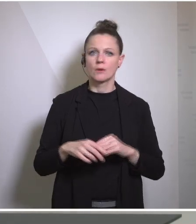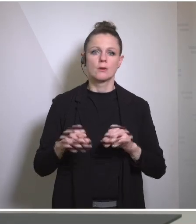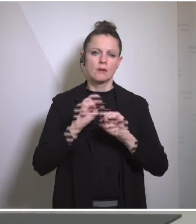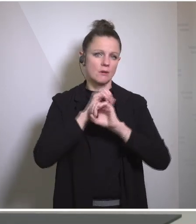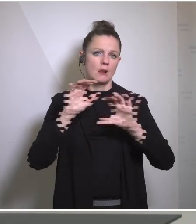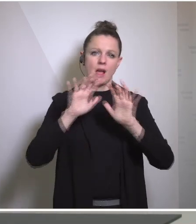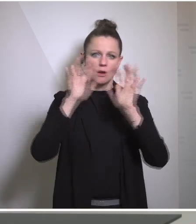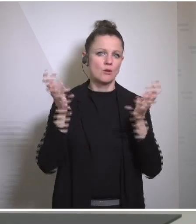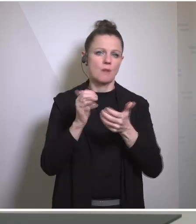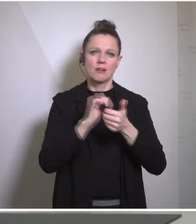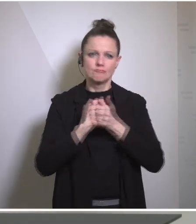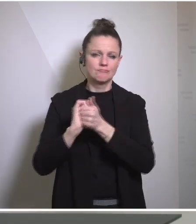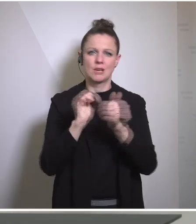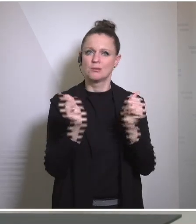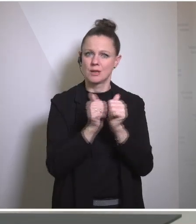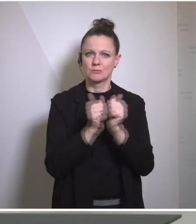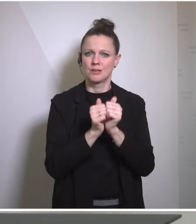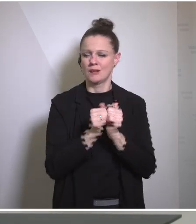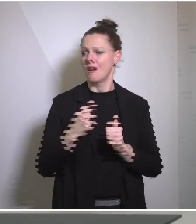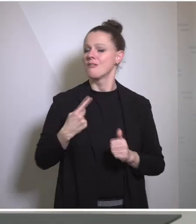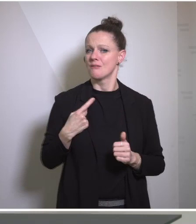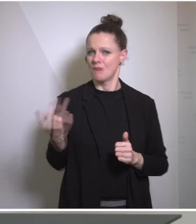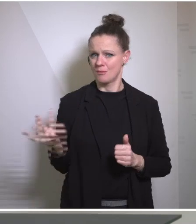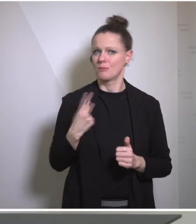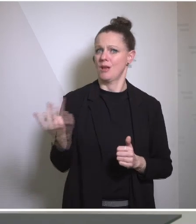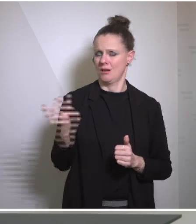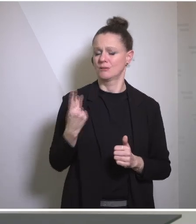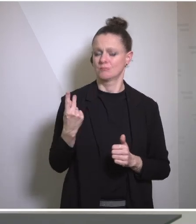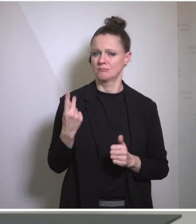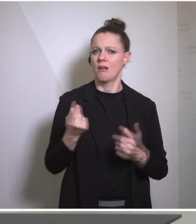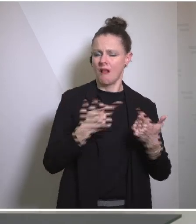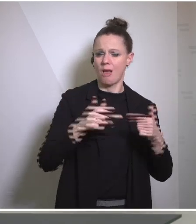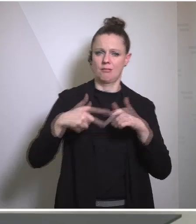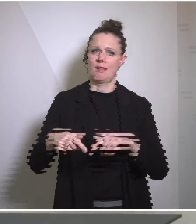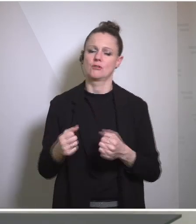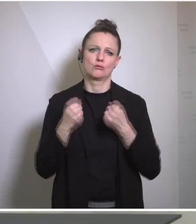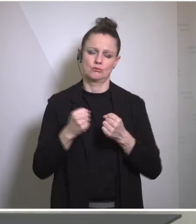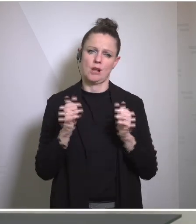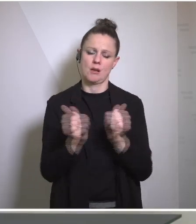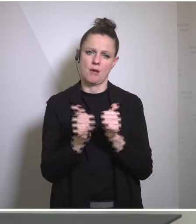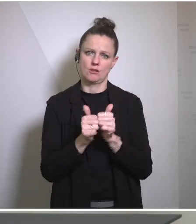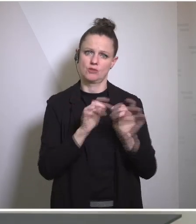we have an incredibly strong bilateral partnership between our countries. And especially in times